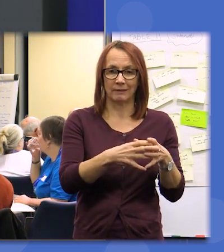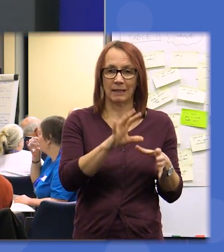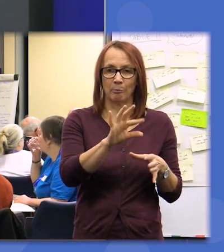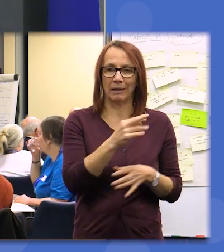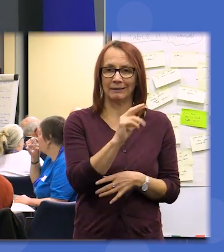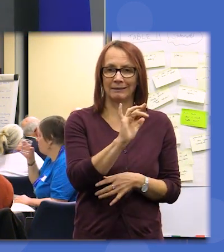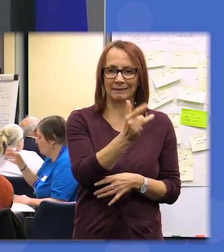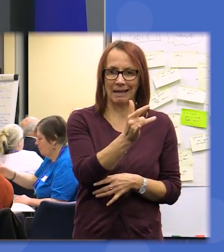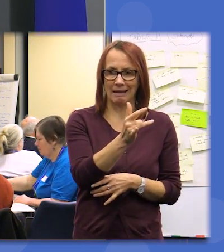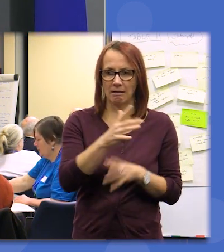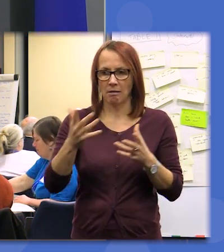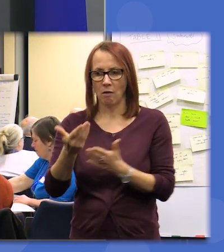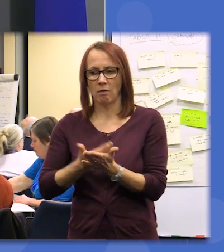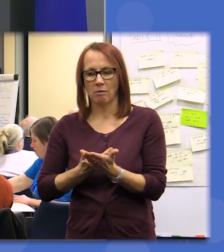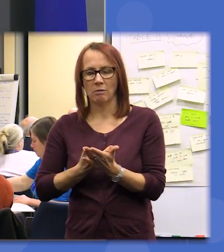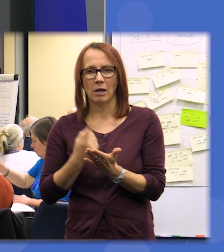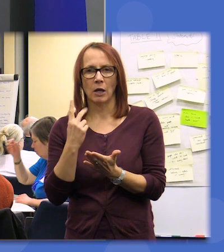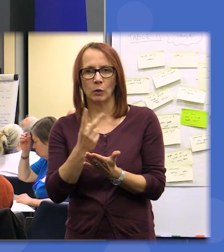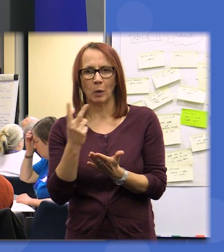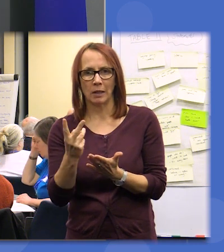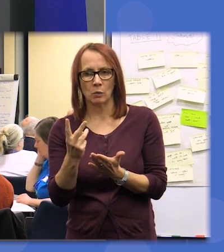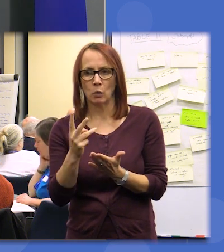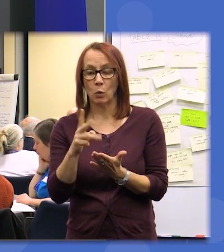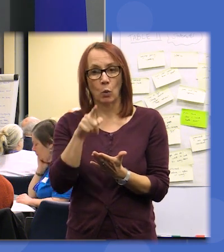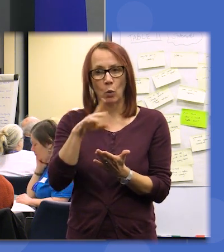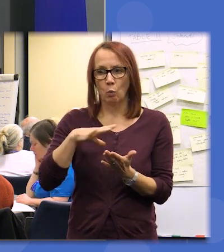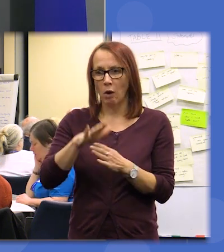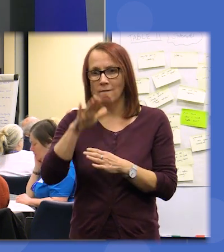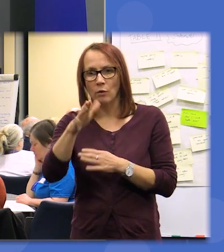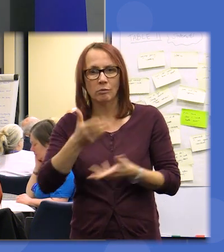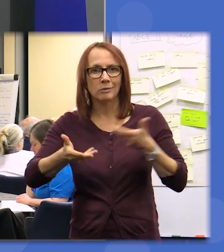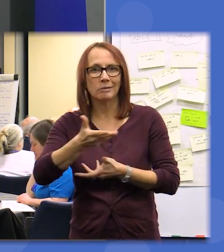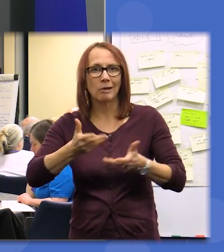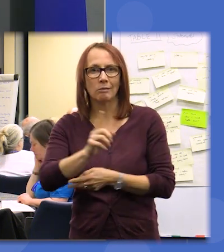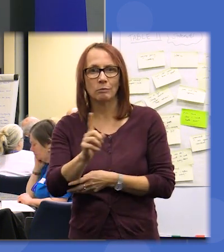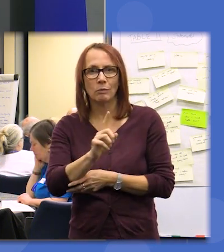we're focusing on now is what you want to discuss in future weekends and